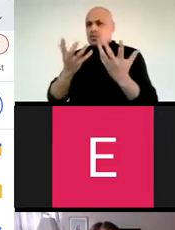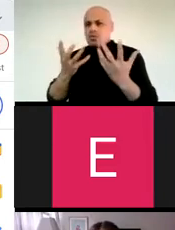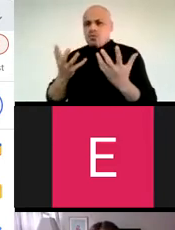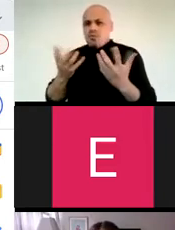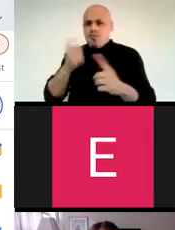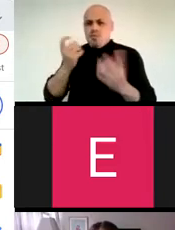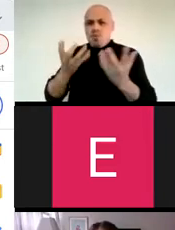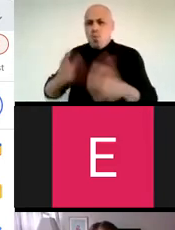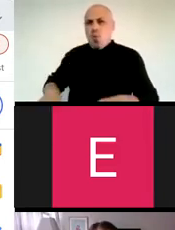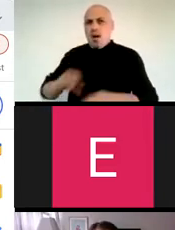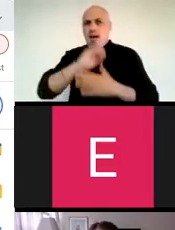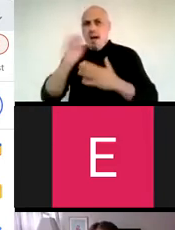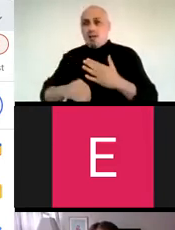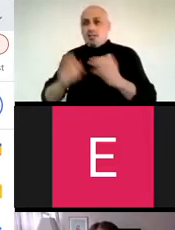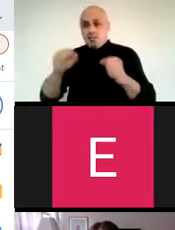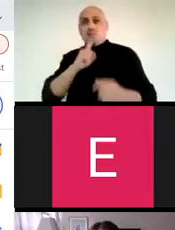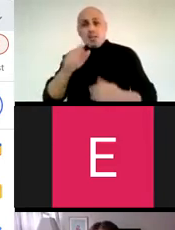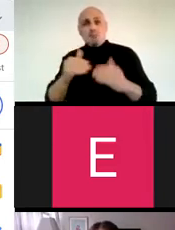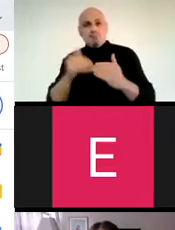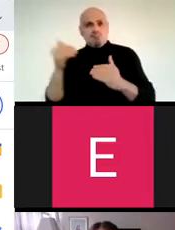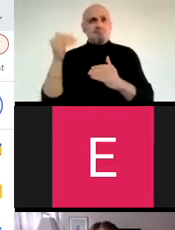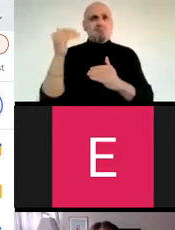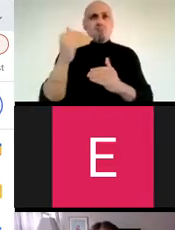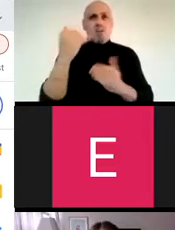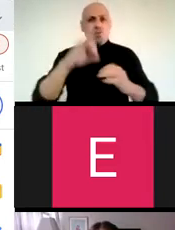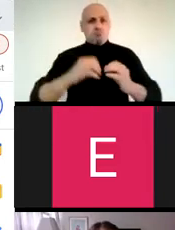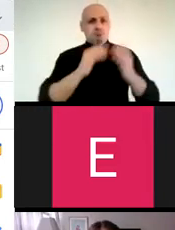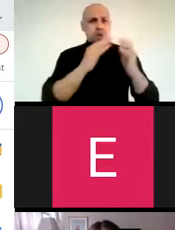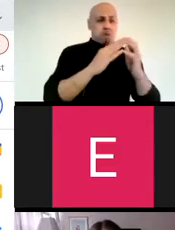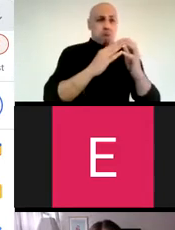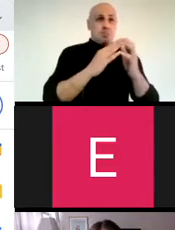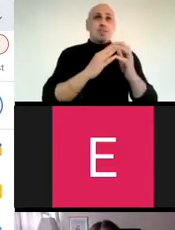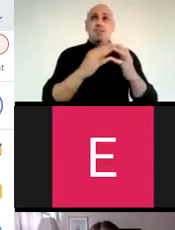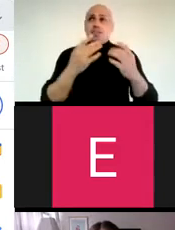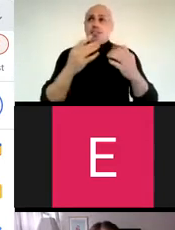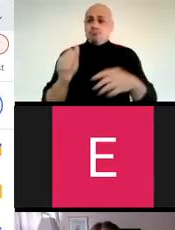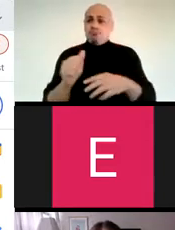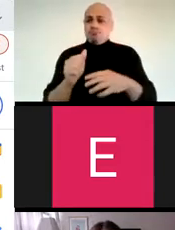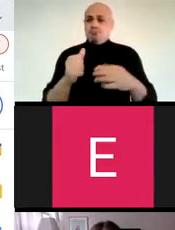communicate about unwanted outcomes can go a long way in creating a more congenial trusting